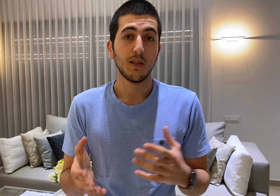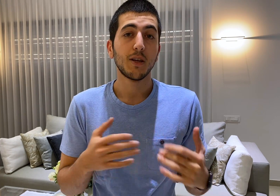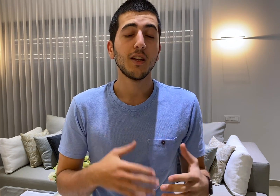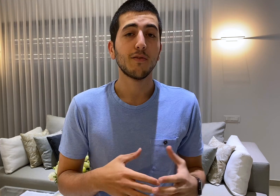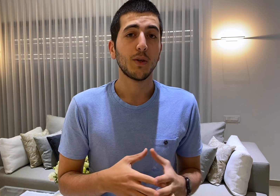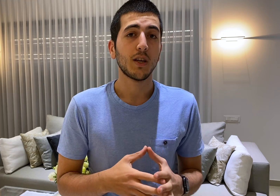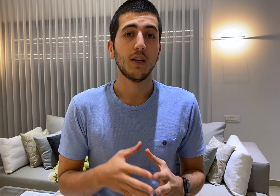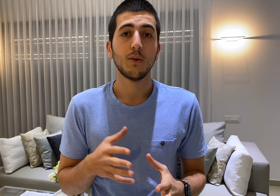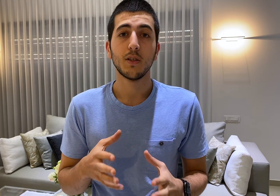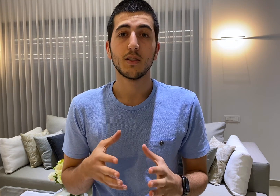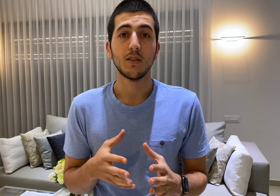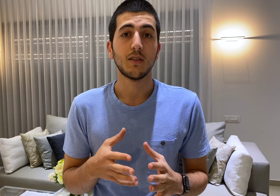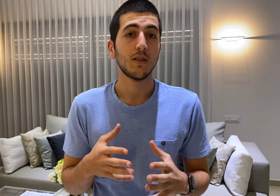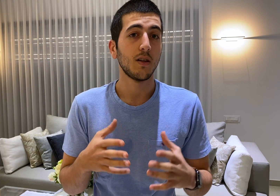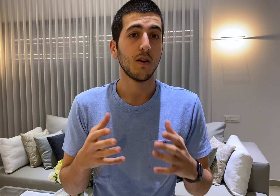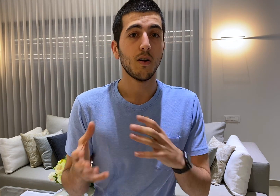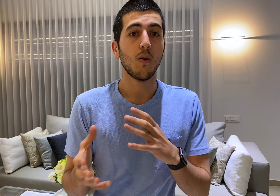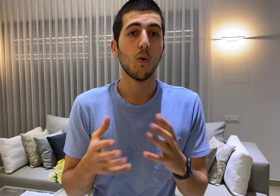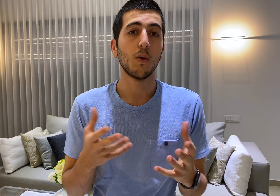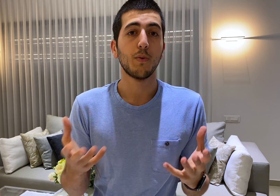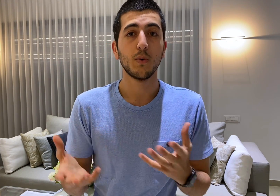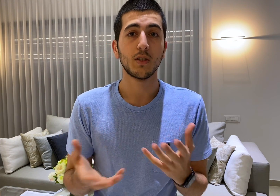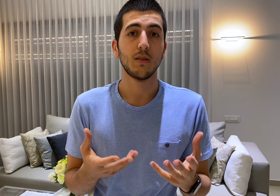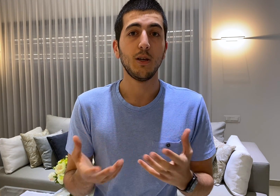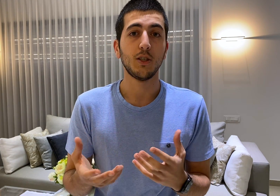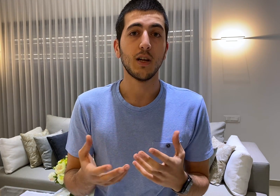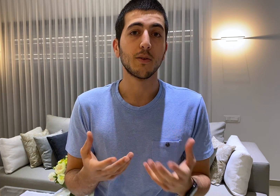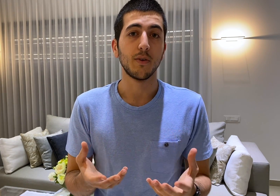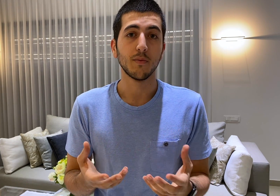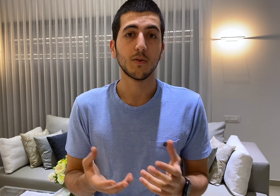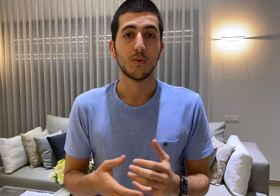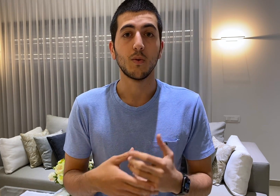the beginning of the week I noticed that all pose estimation algorithms, or all